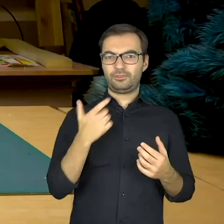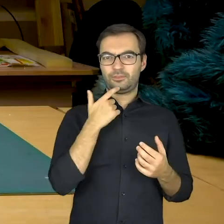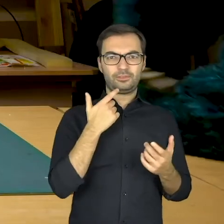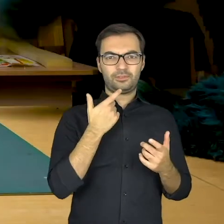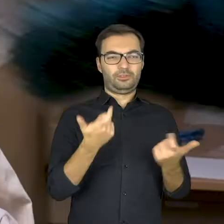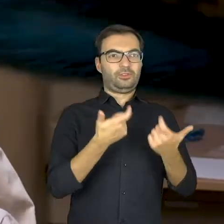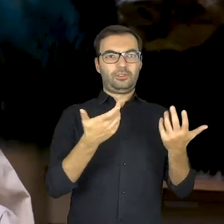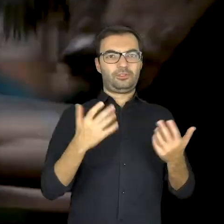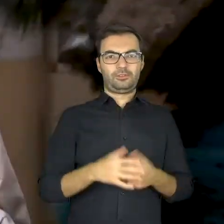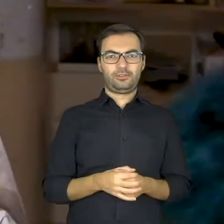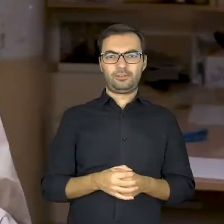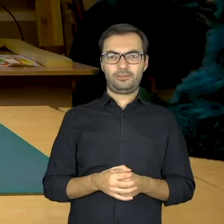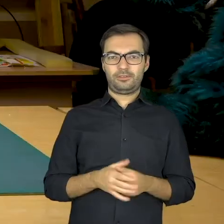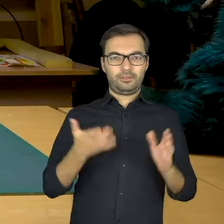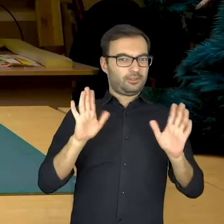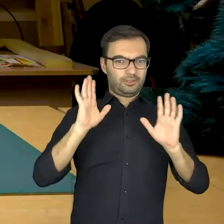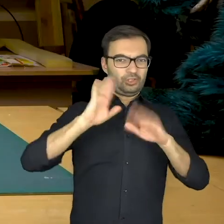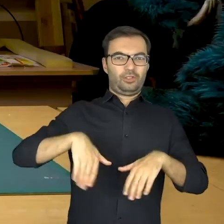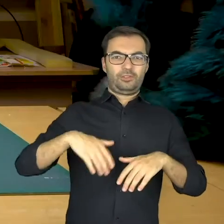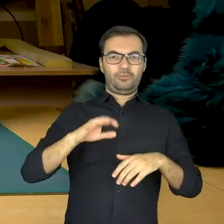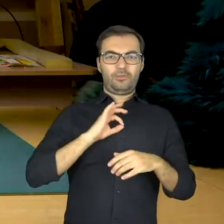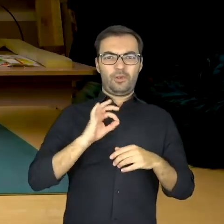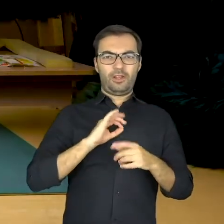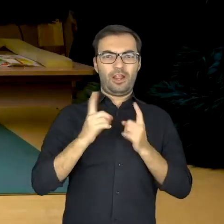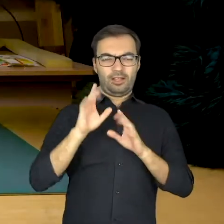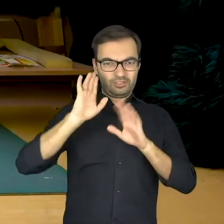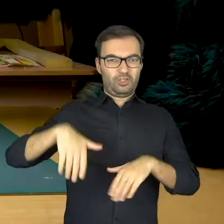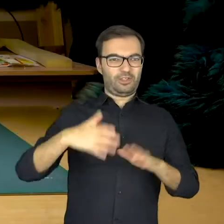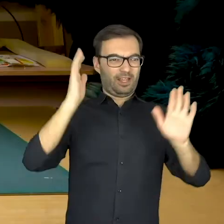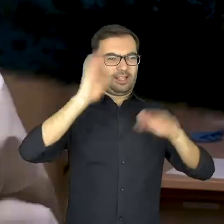What are you doing? Get your hands away from my puppet!